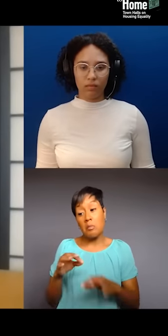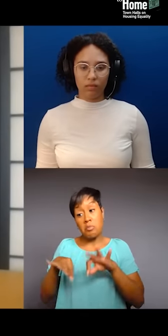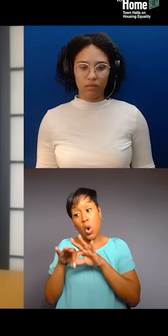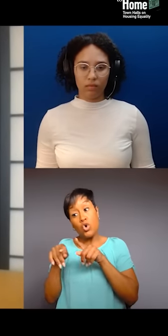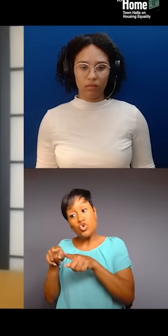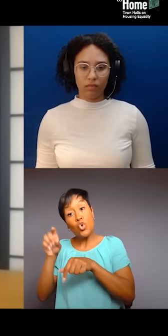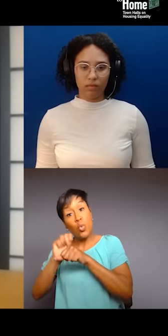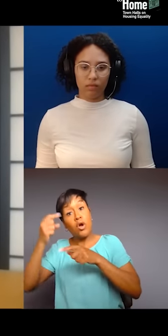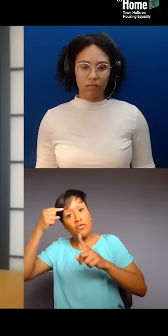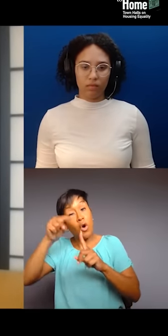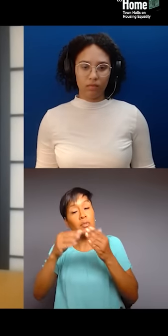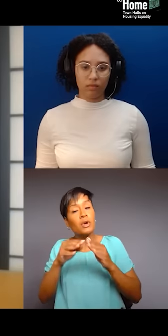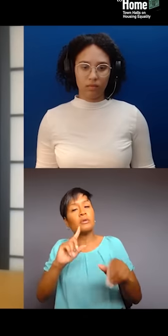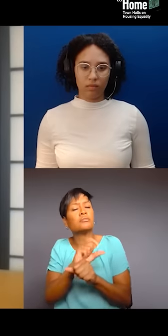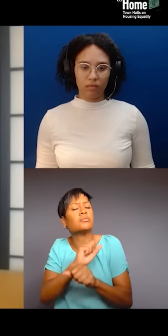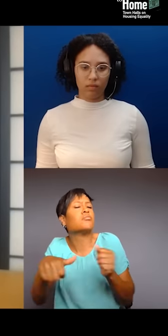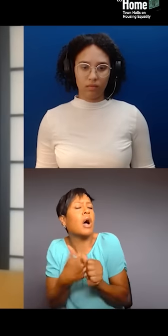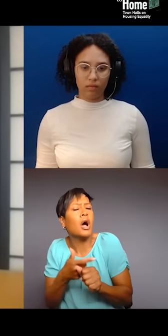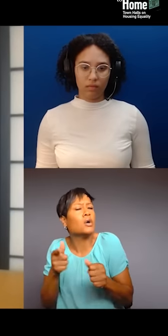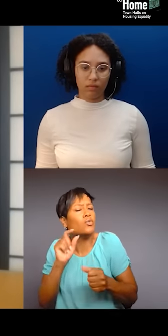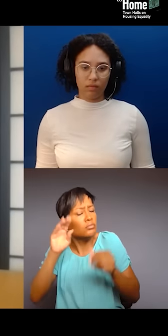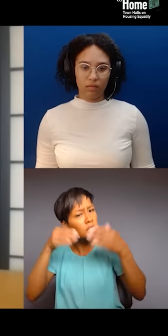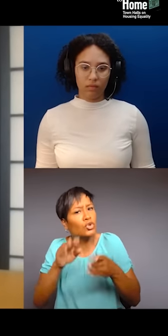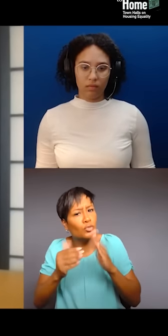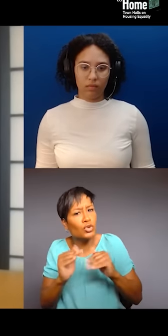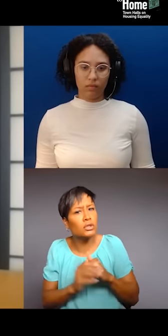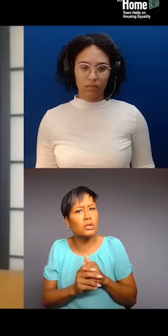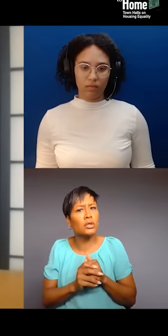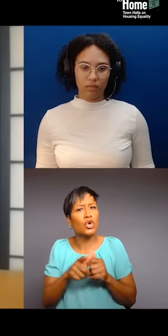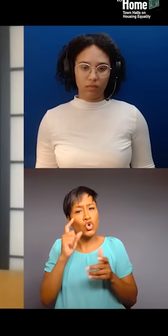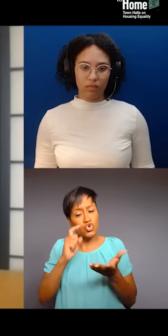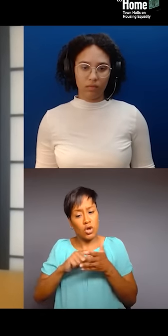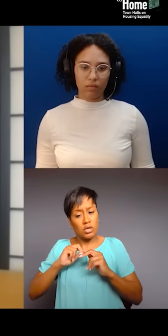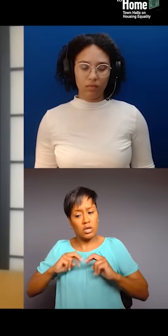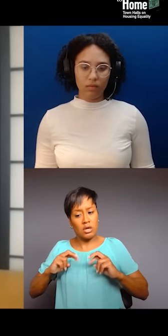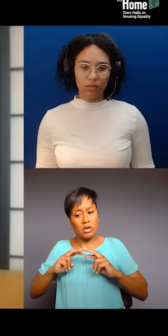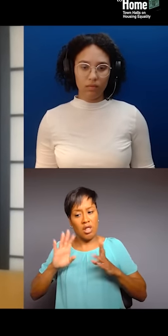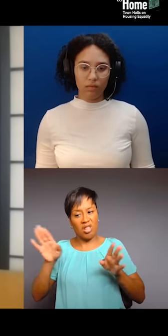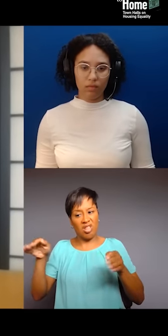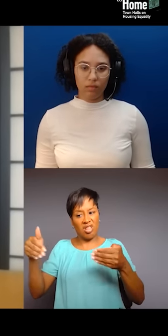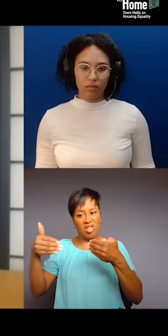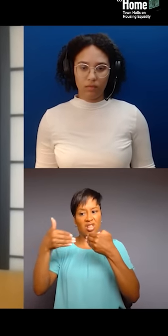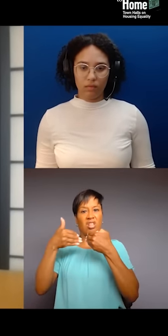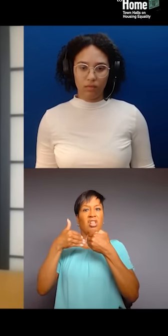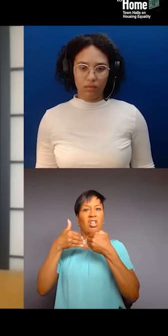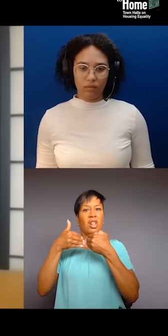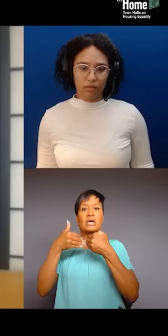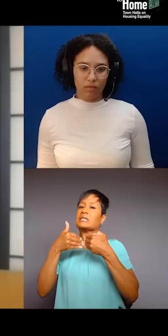Whenever you see yourself starting to make it about you, that is when the systems have won, you know. The work that we're doing with Nuevayorkinos,